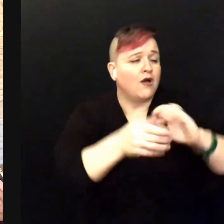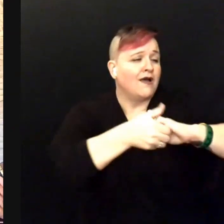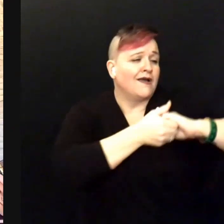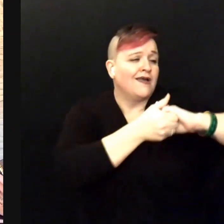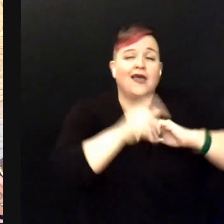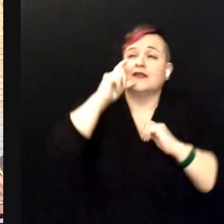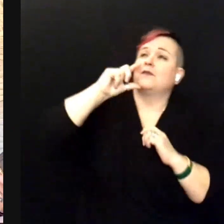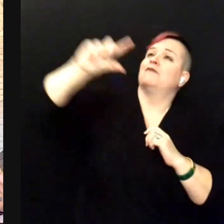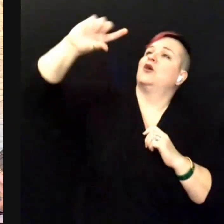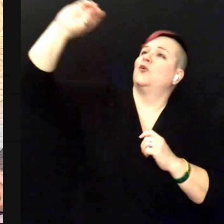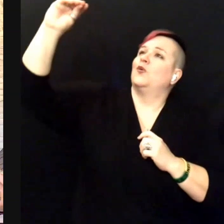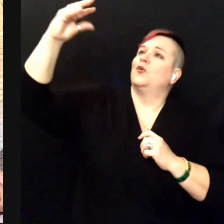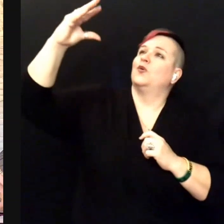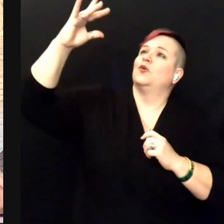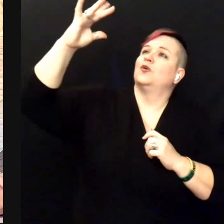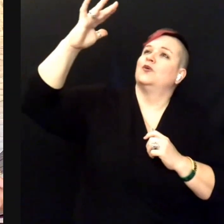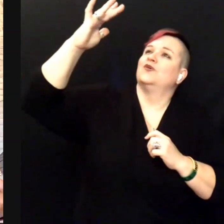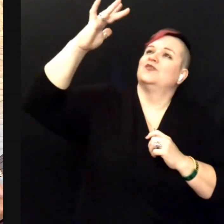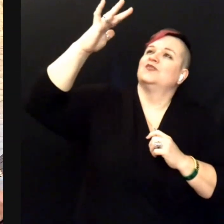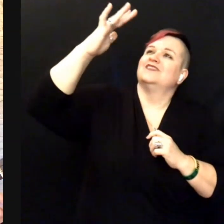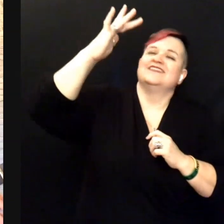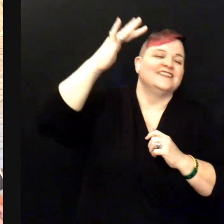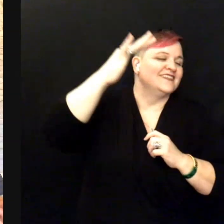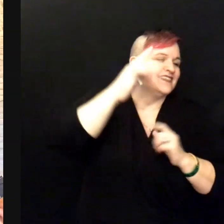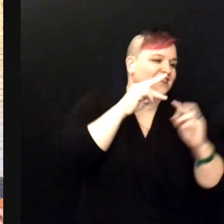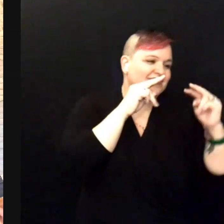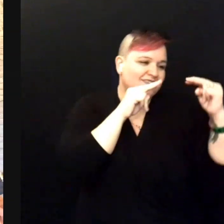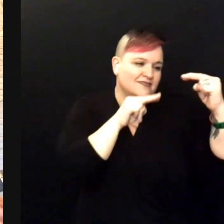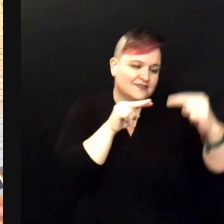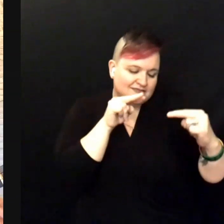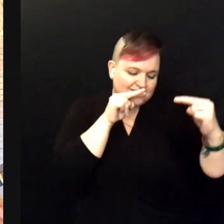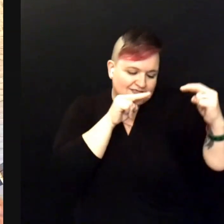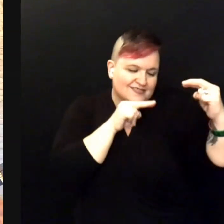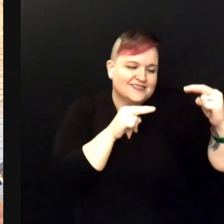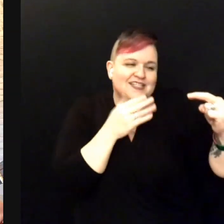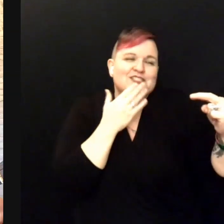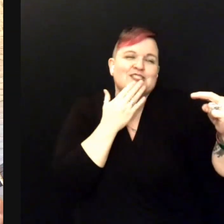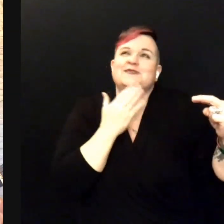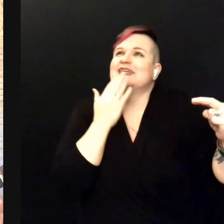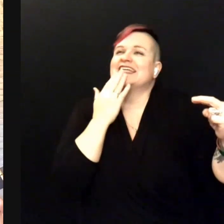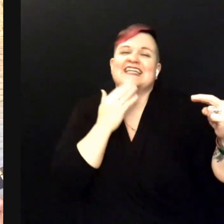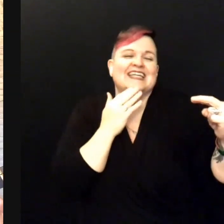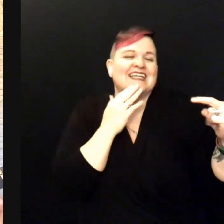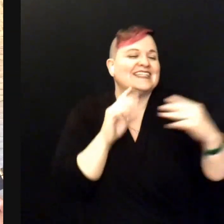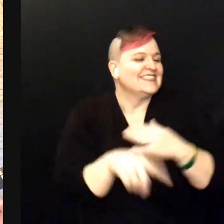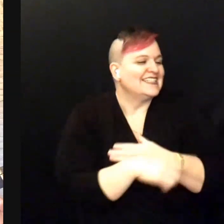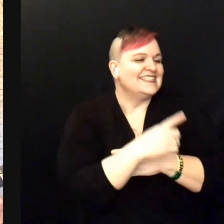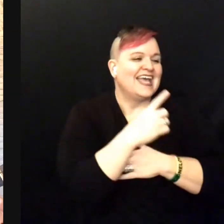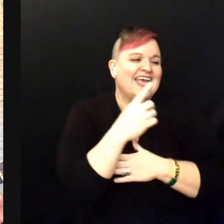And the evening tide Some sweet day Gonna take away